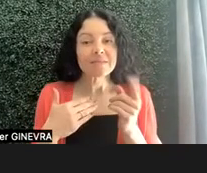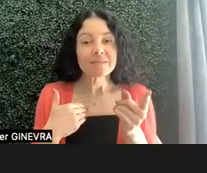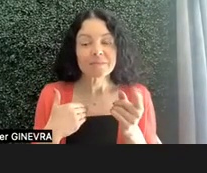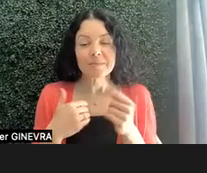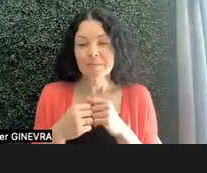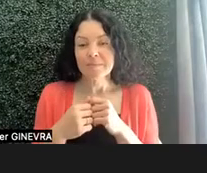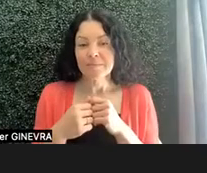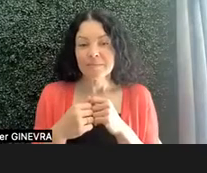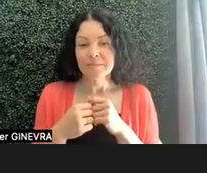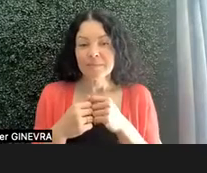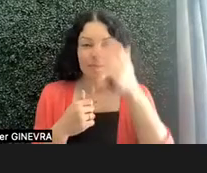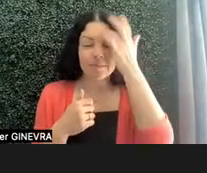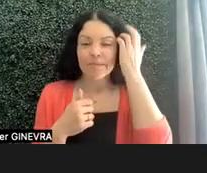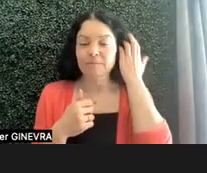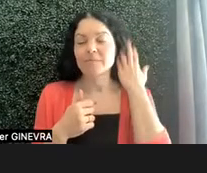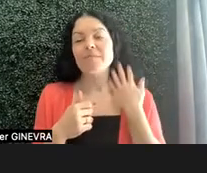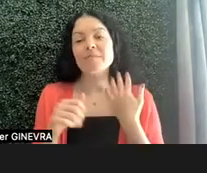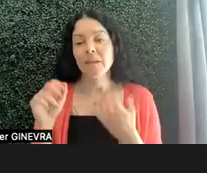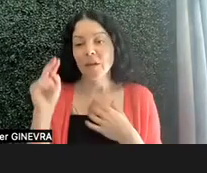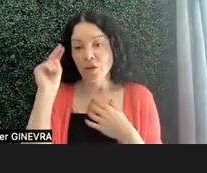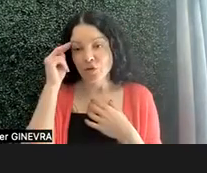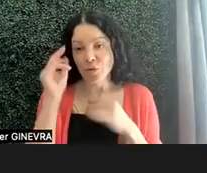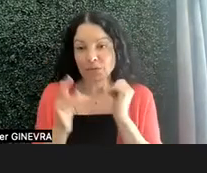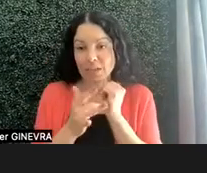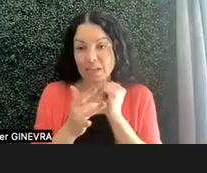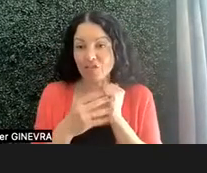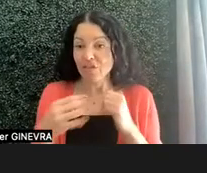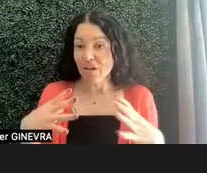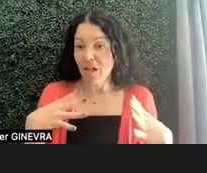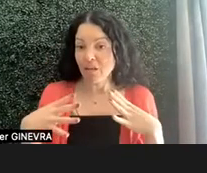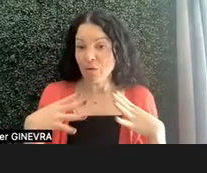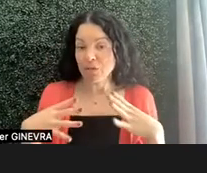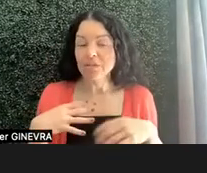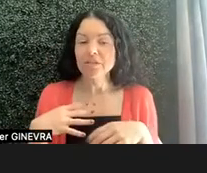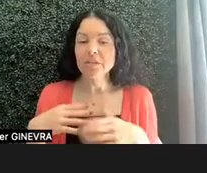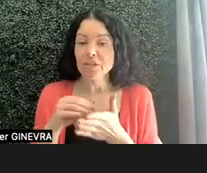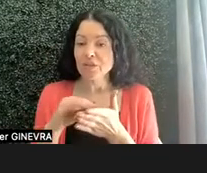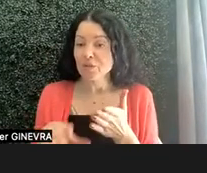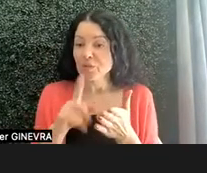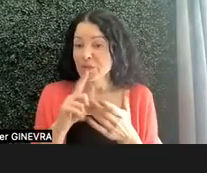So neurotechnology and Hollywood, the students were very interested in movies.